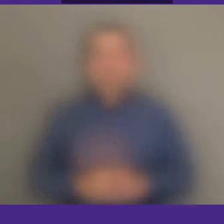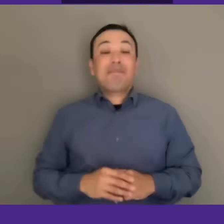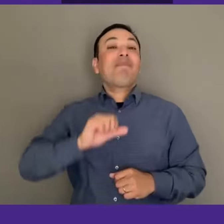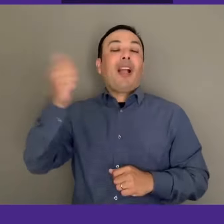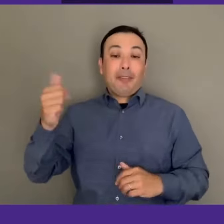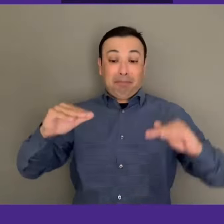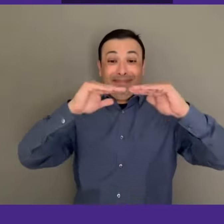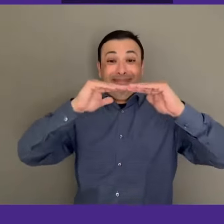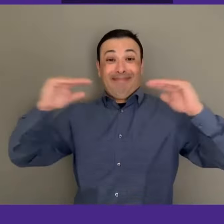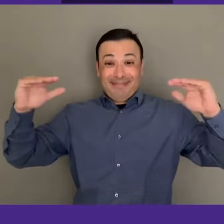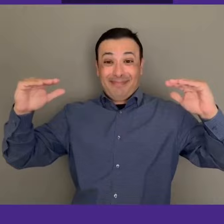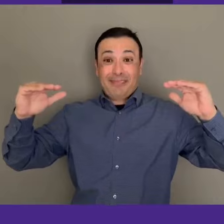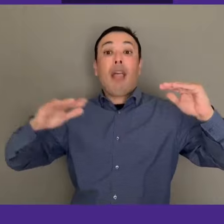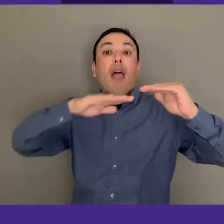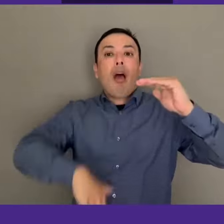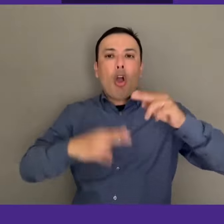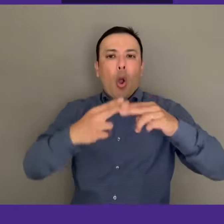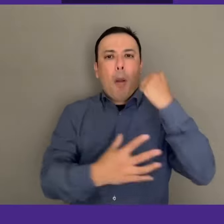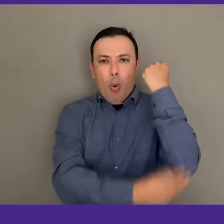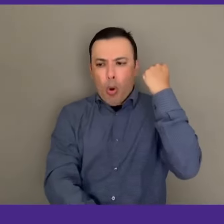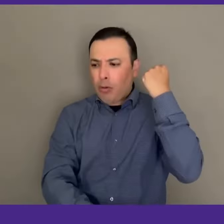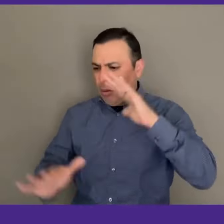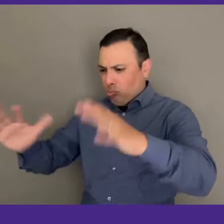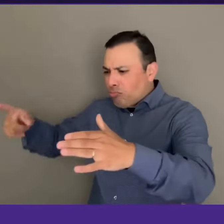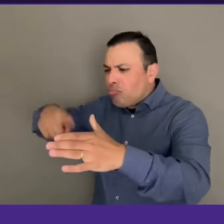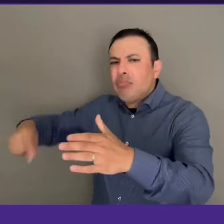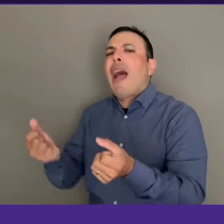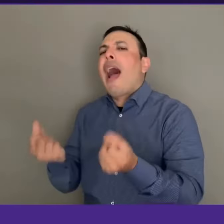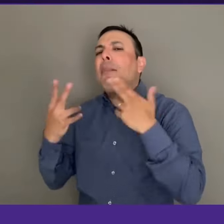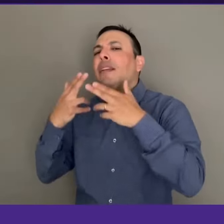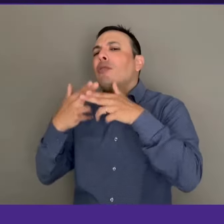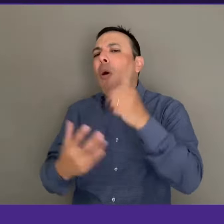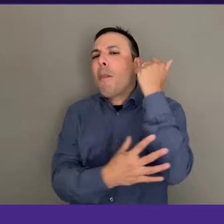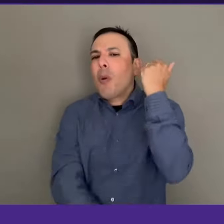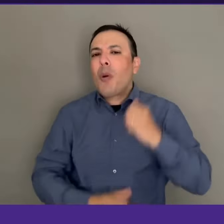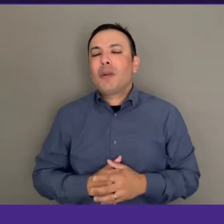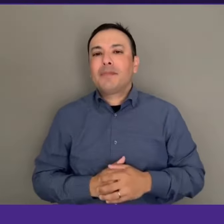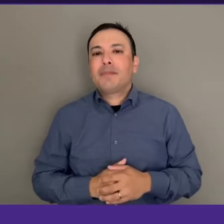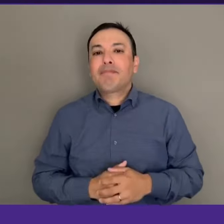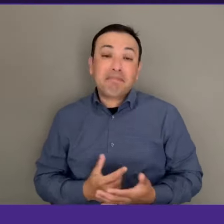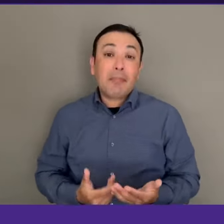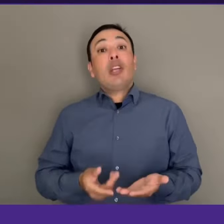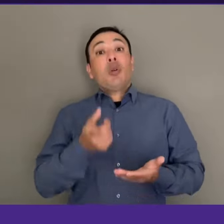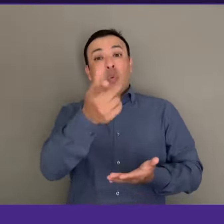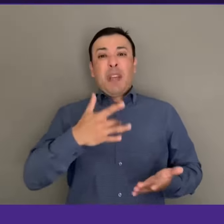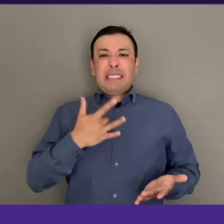We understand this is sensitive information. You can learn more about how your information is collected and stored